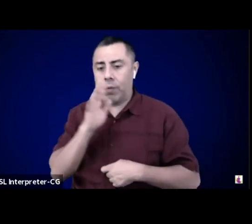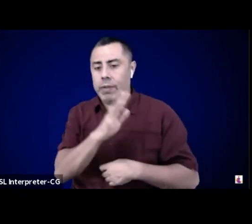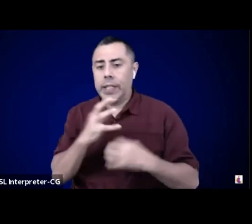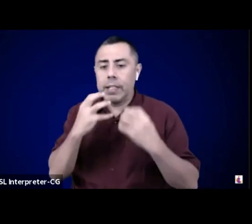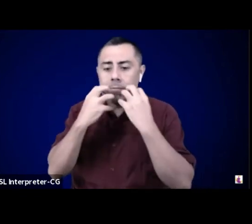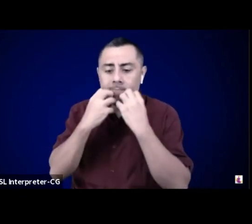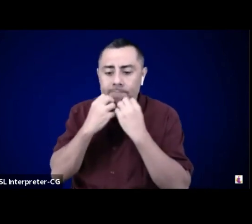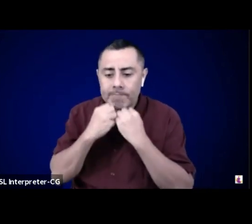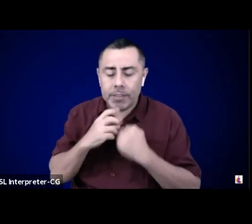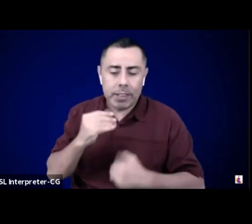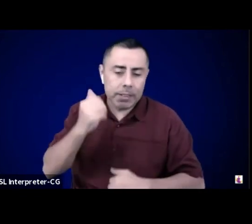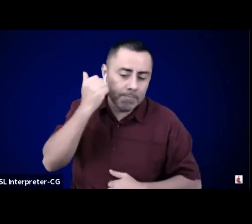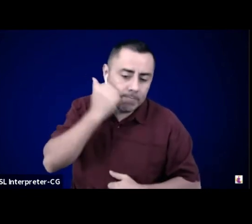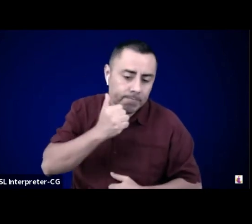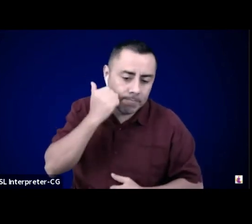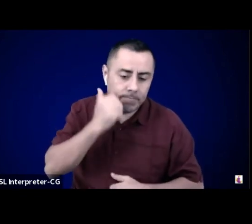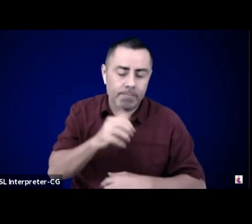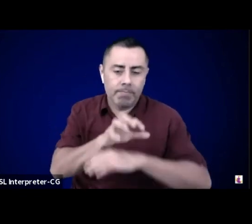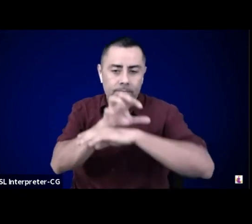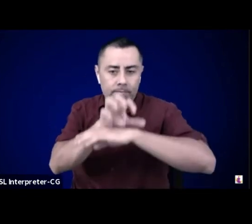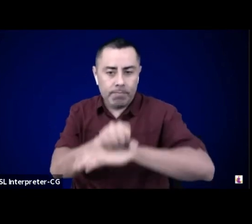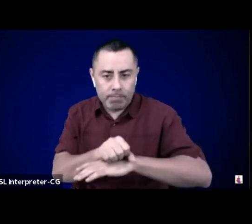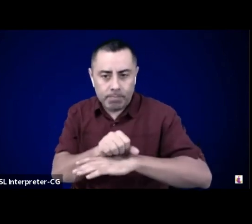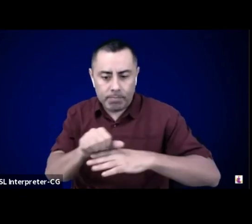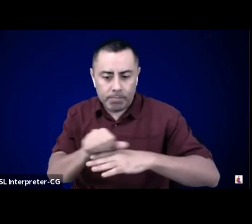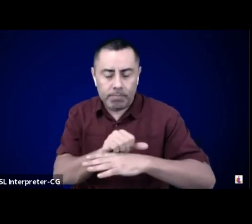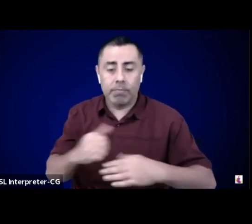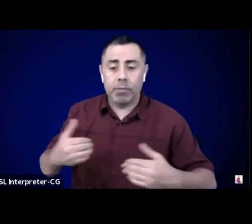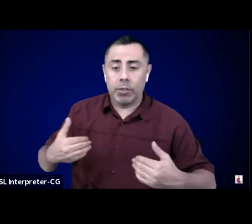I'd like you to try writing with your nondominant writing hand.